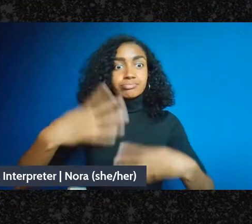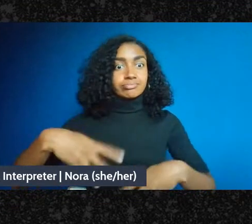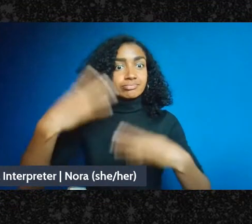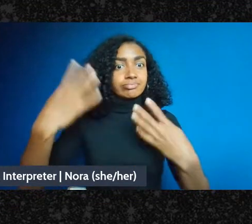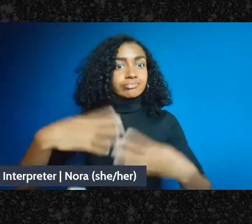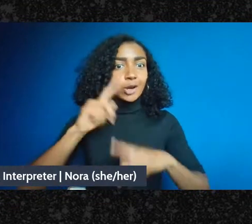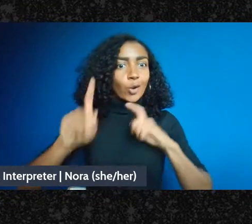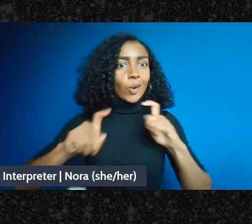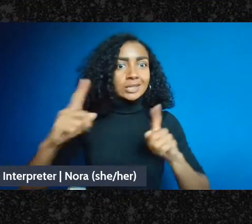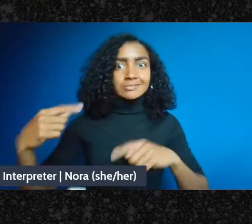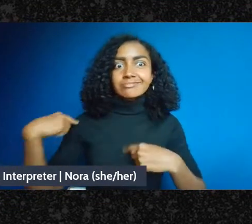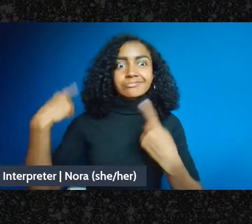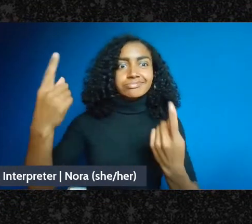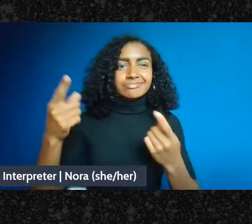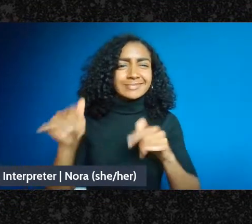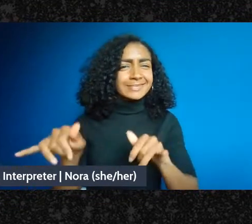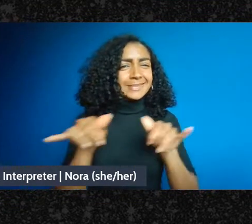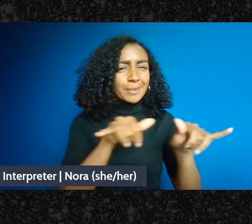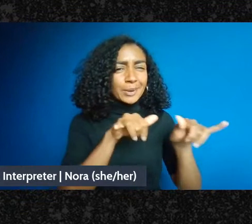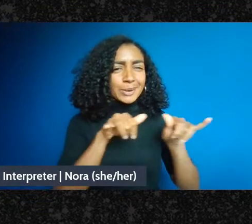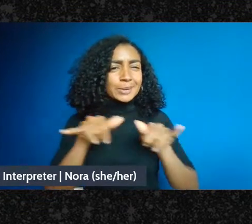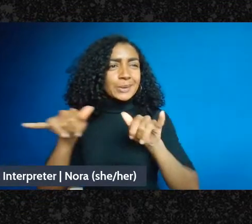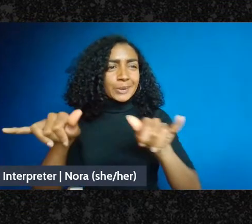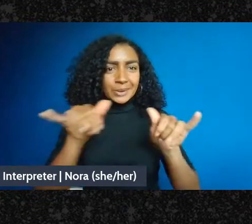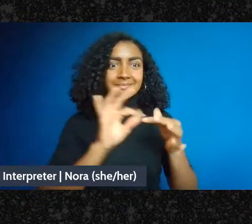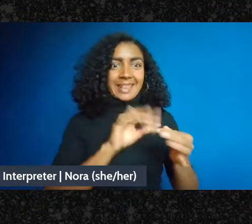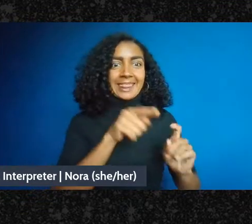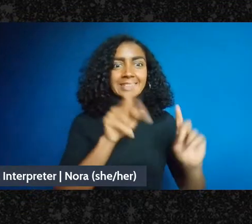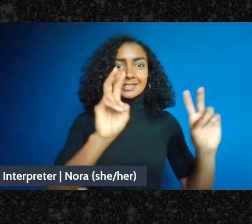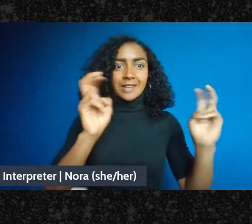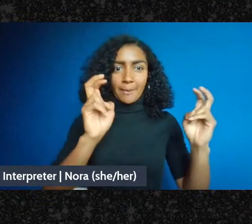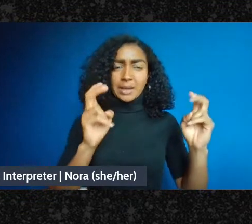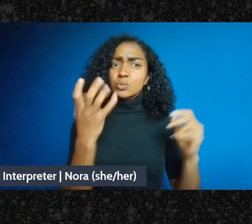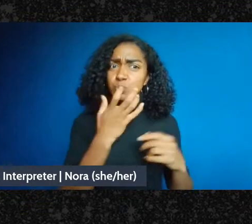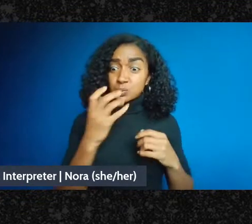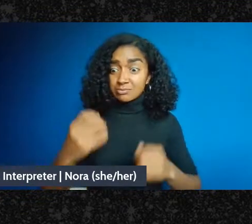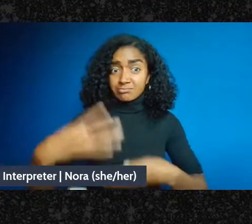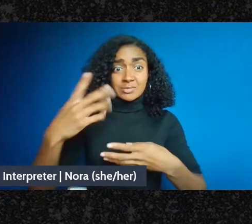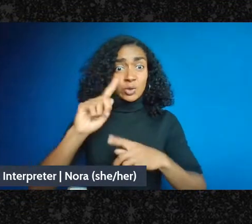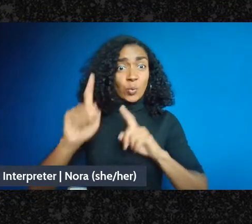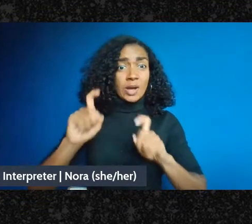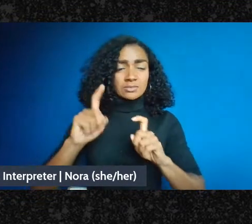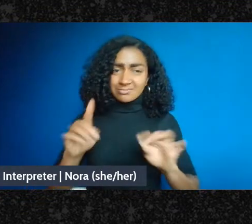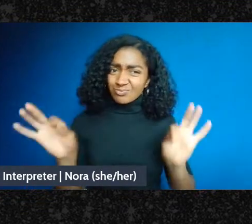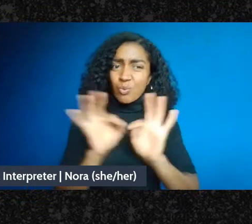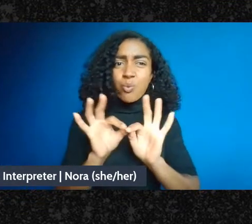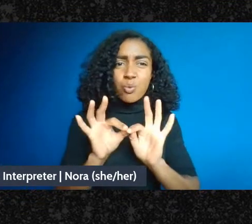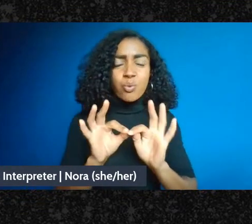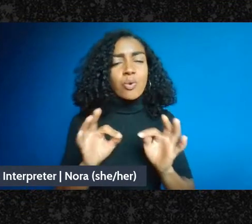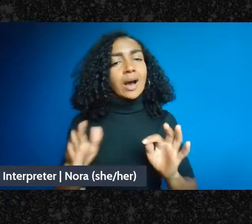important questions and so I'm-I'm happy to be here to try to, you know, shed light where I